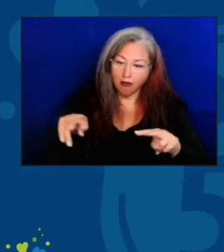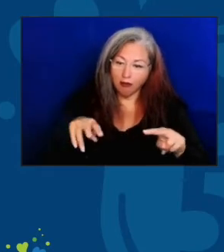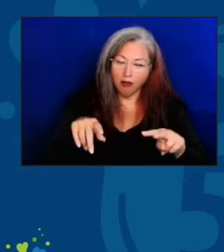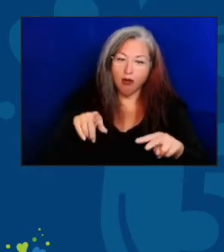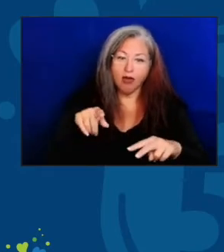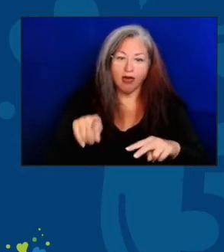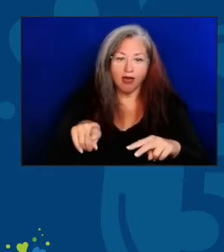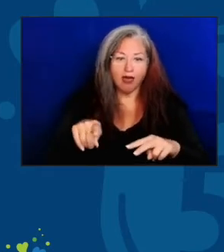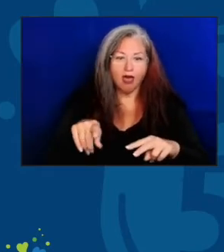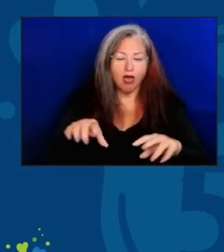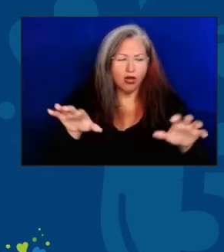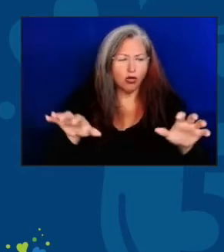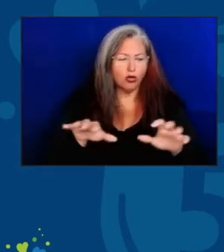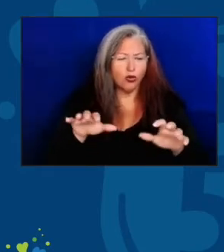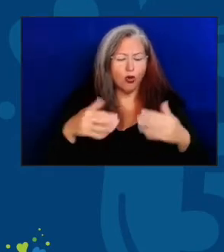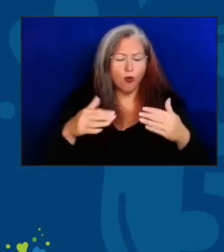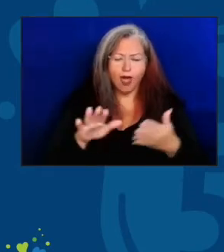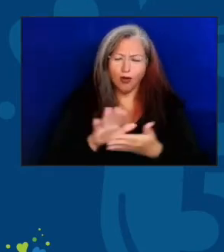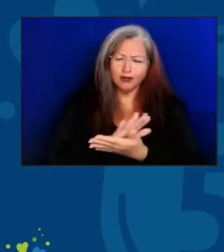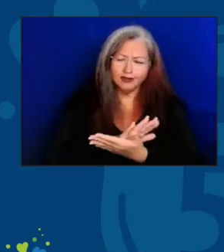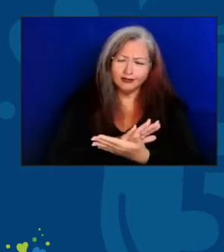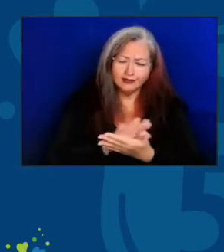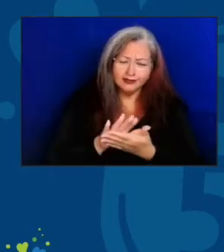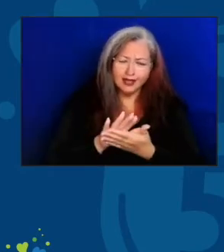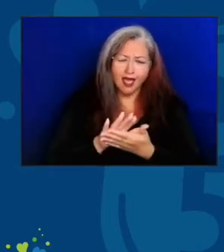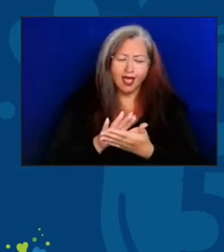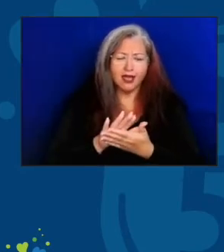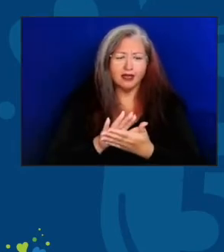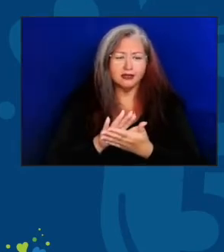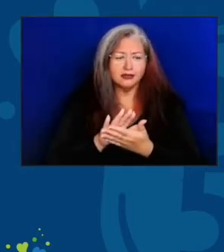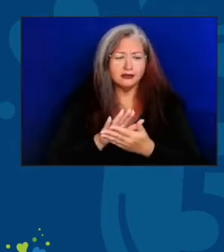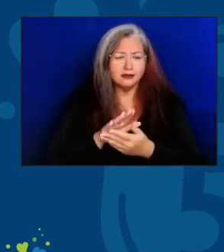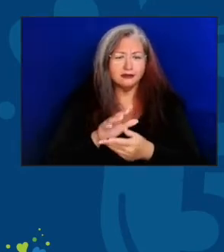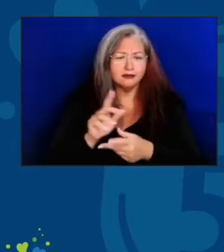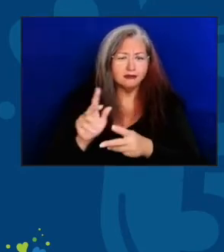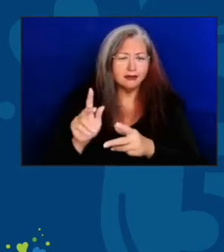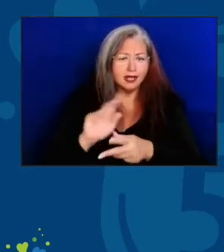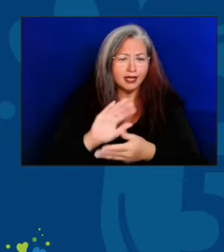such a nice thing for the community. You know, I knew I couldn't cook